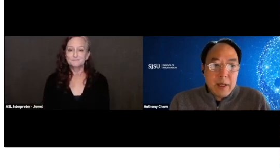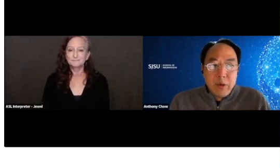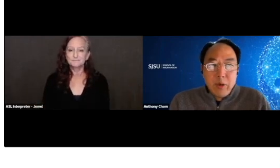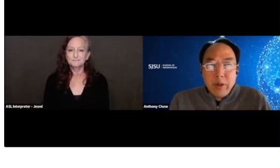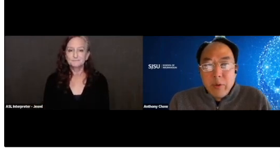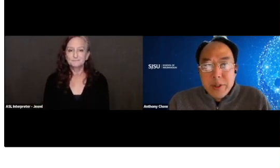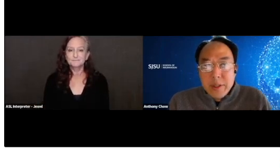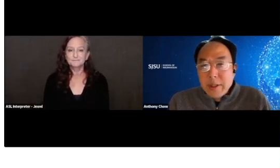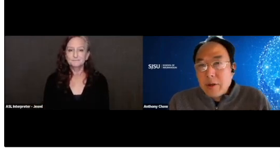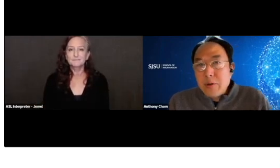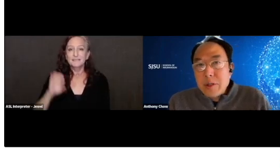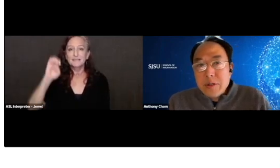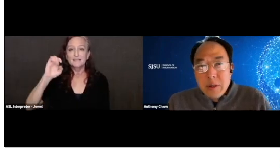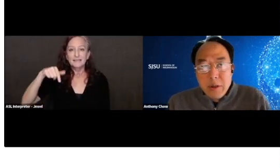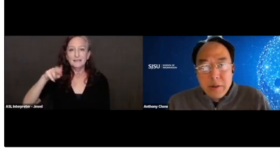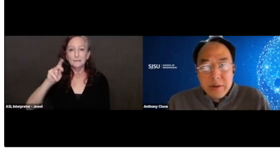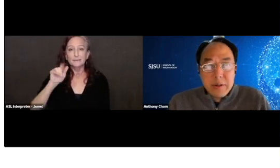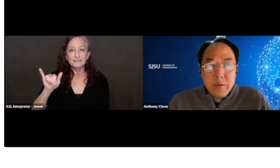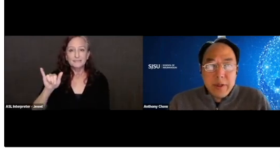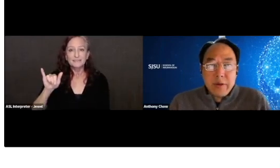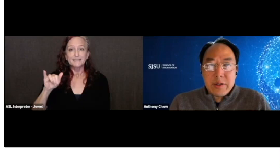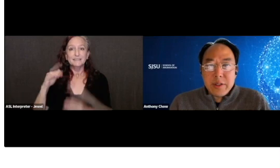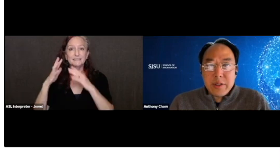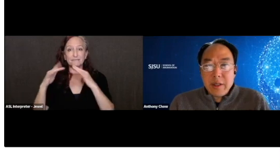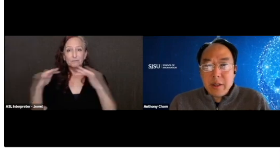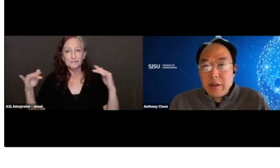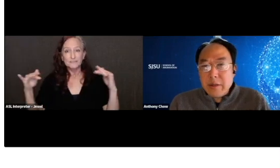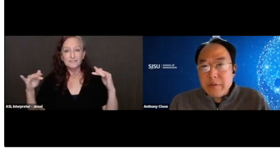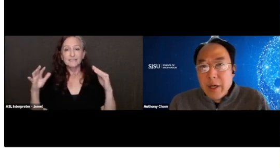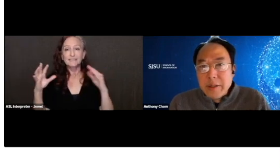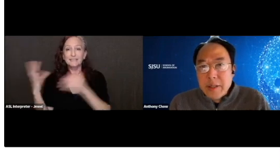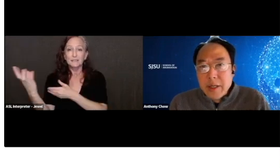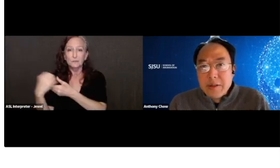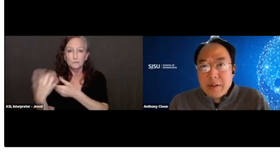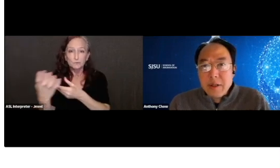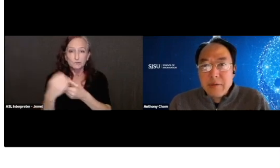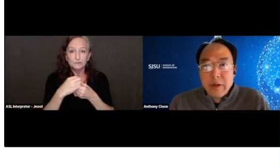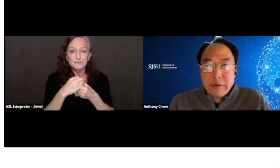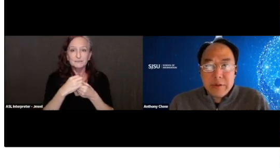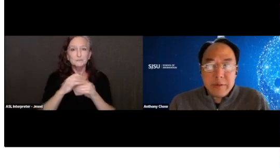Equity, diversity, and inclusion starts with understanding the lived context of others.